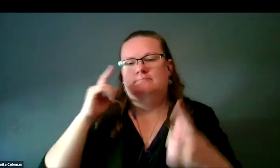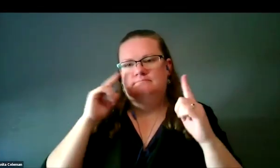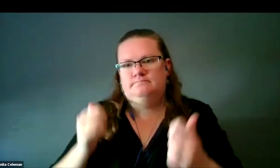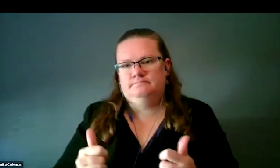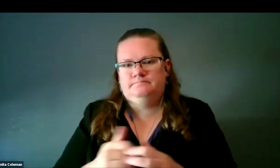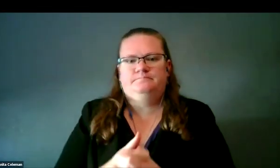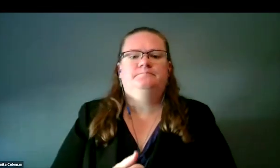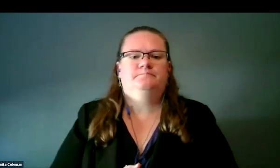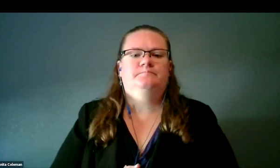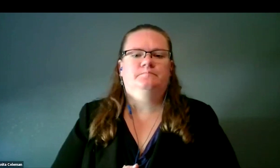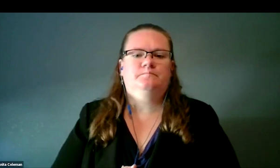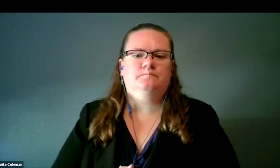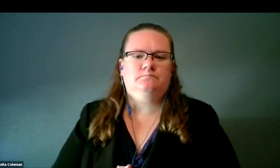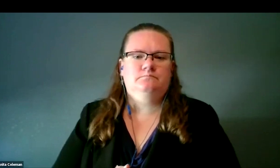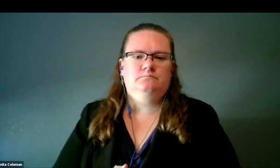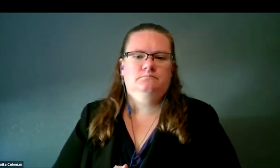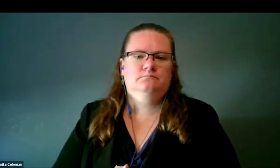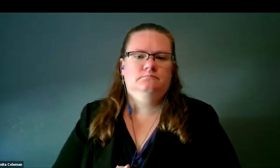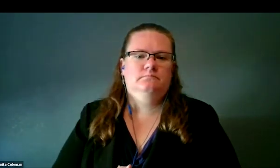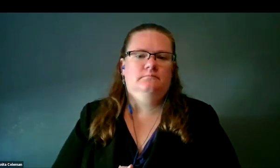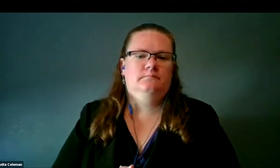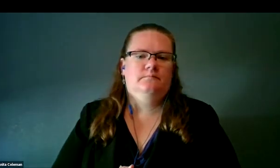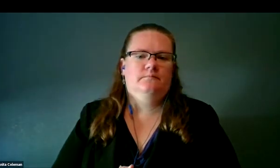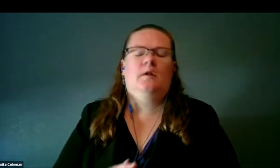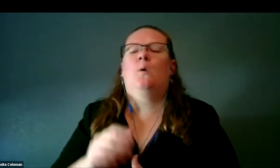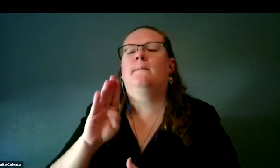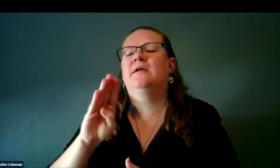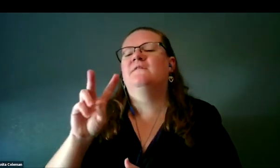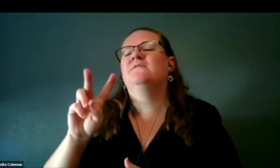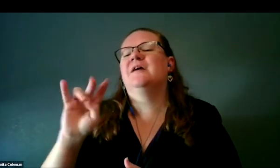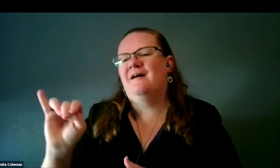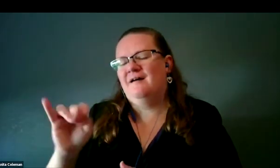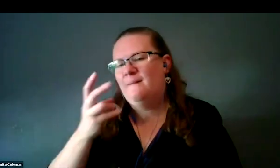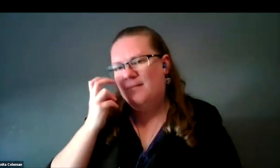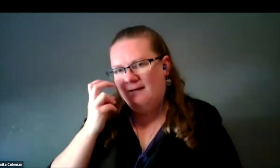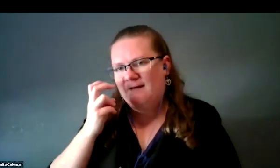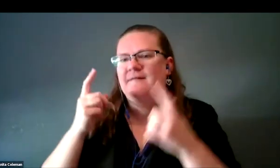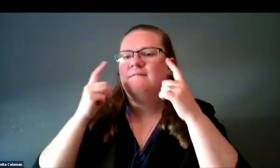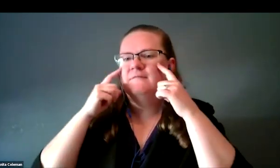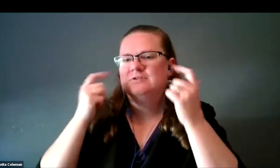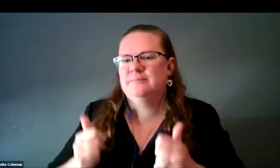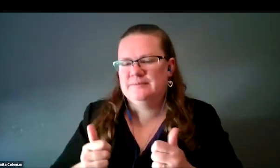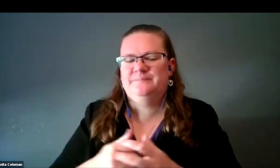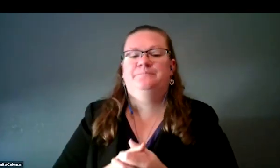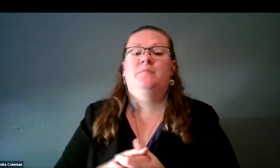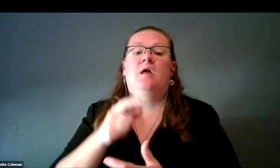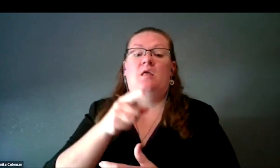We have many materials, but I'm focusing here only on the 3D printer. The imagery that I'm showing on this slide